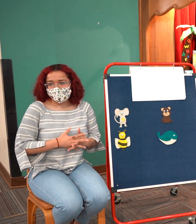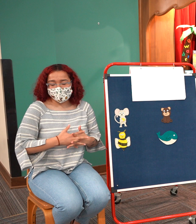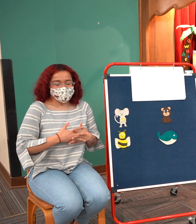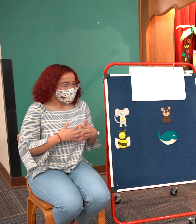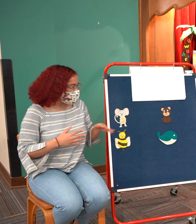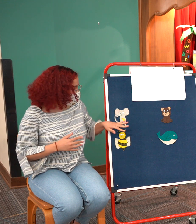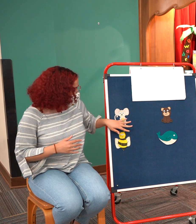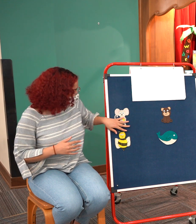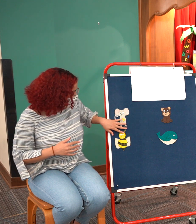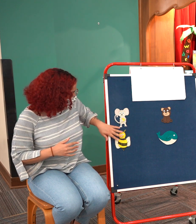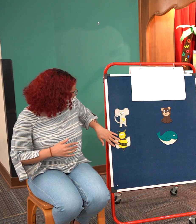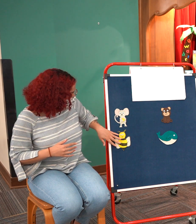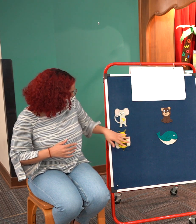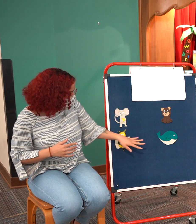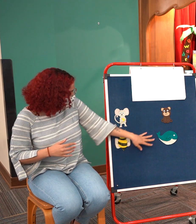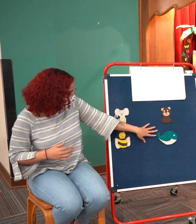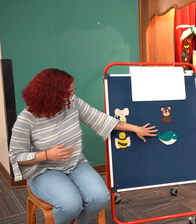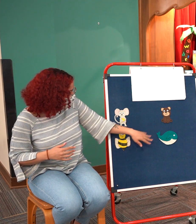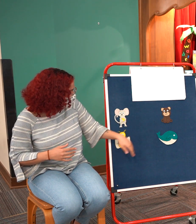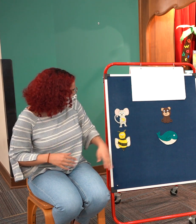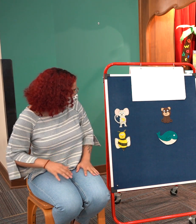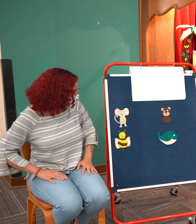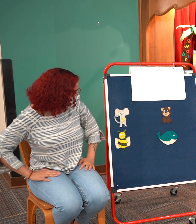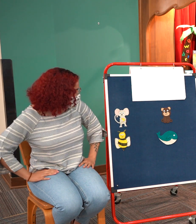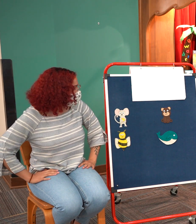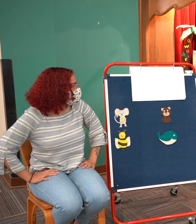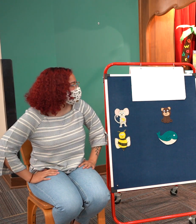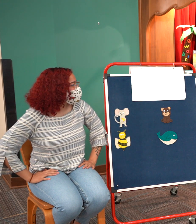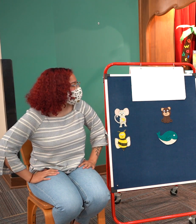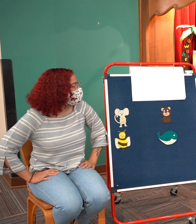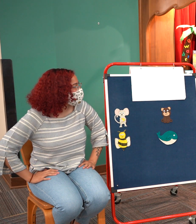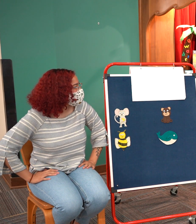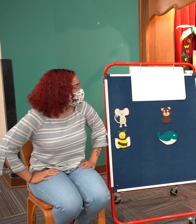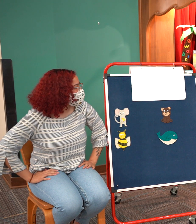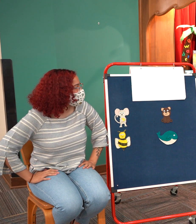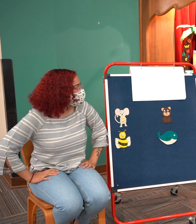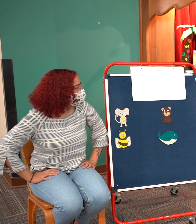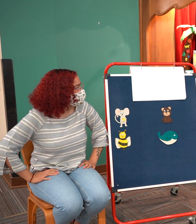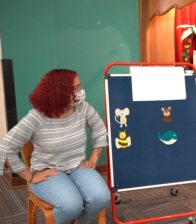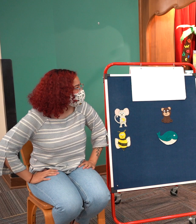and uh there are a couple of different animals here um do you know what any of these are